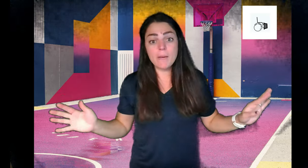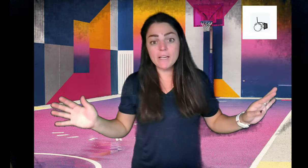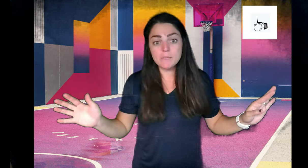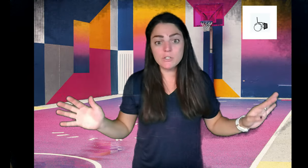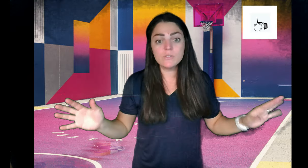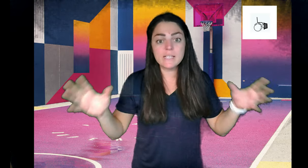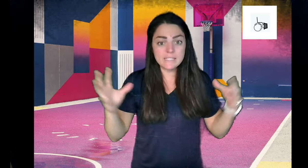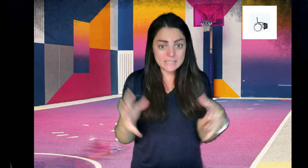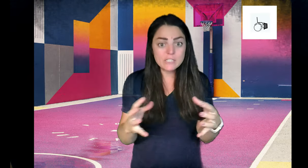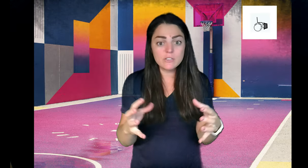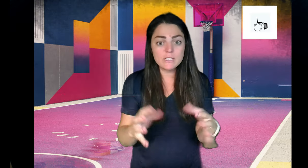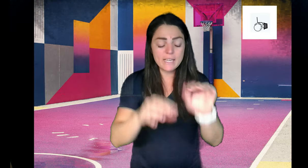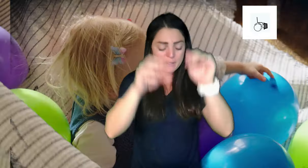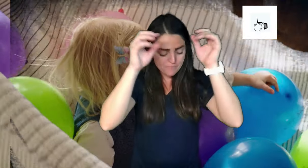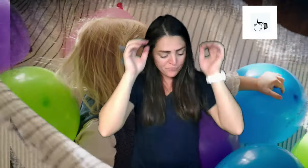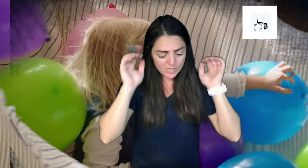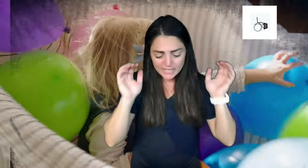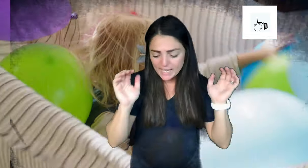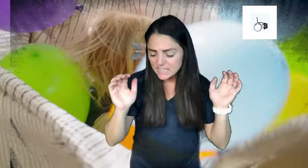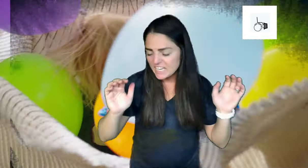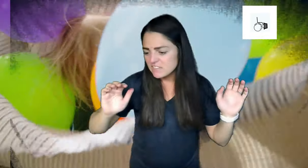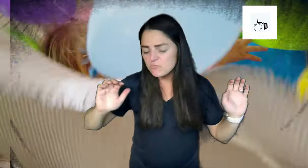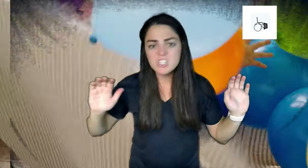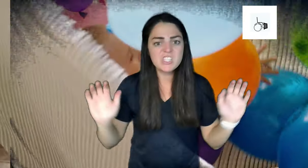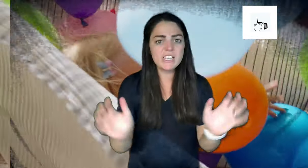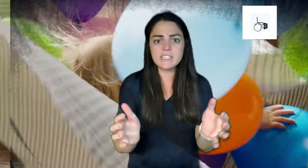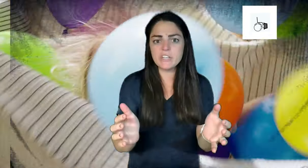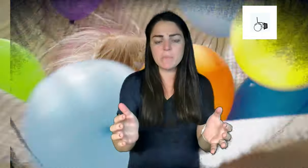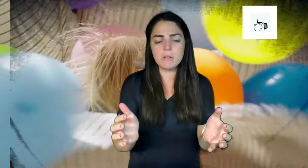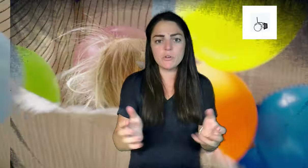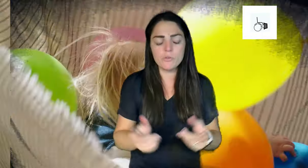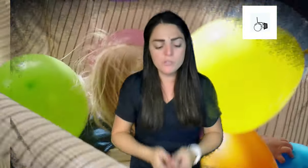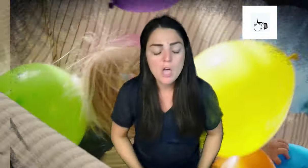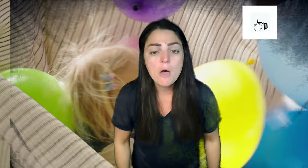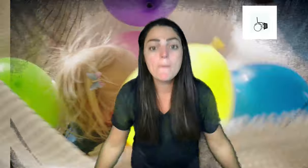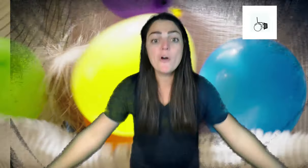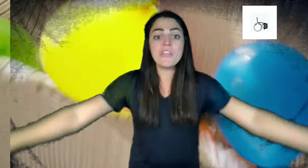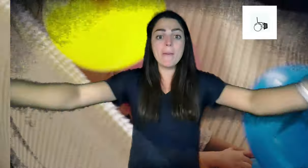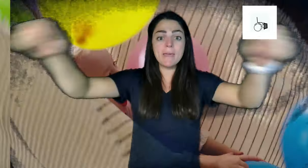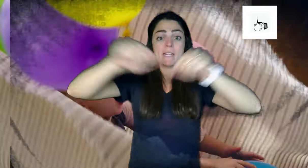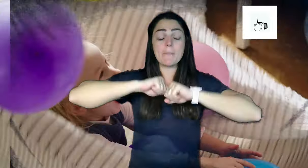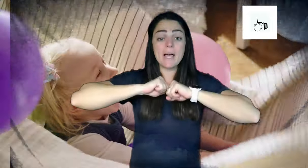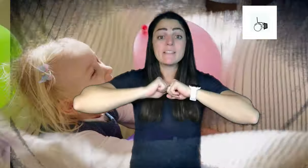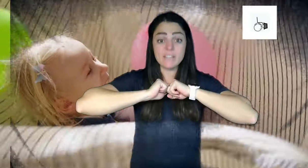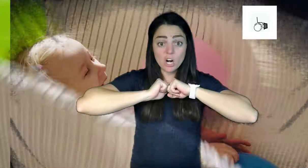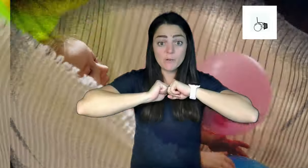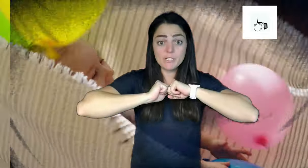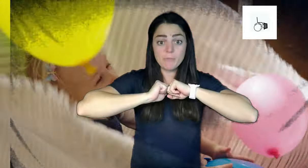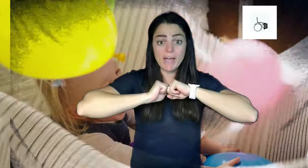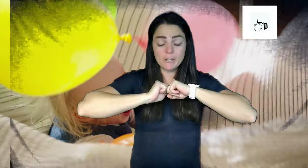so a bag of balloons is literally get like six to ten balloons put them in a plastic garbage